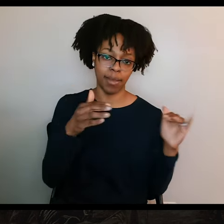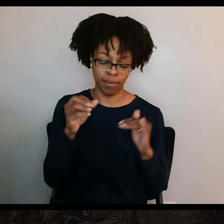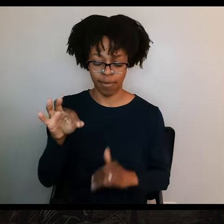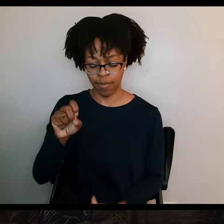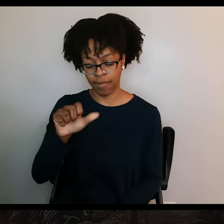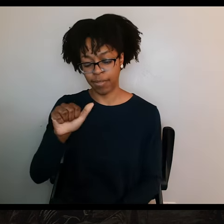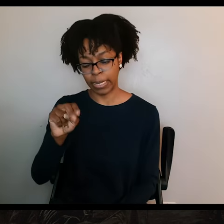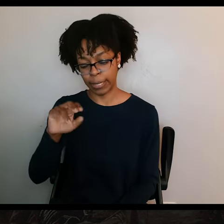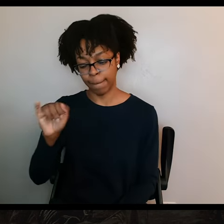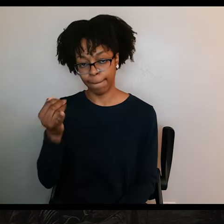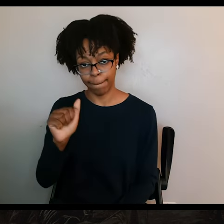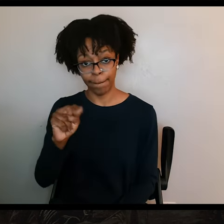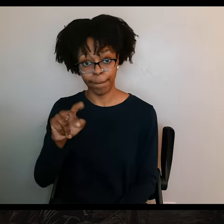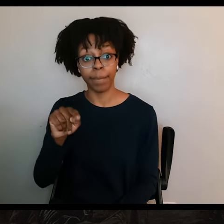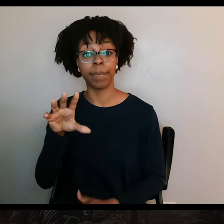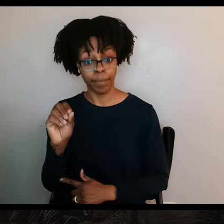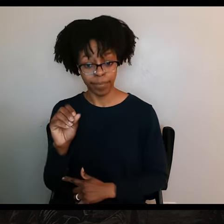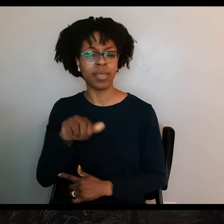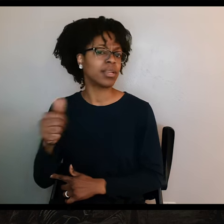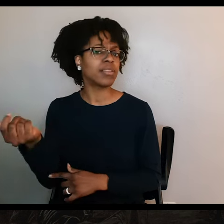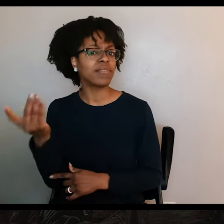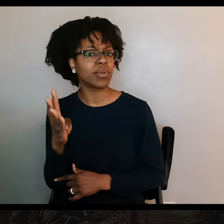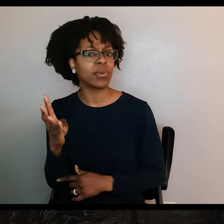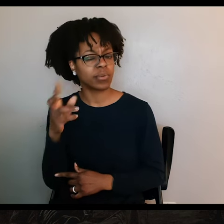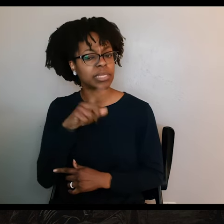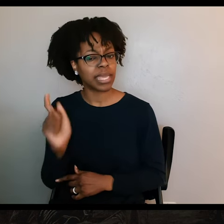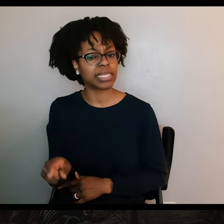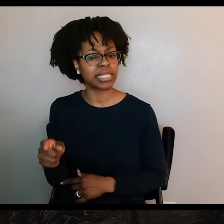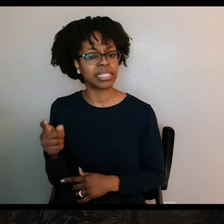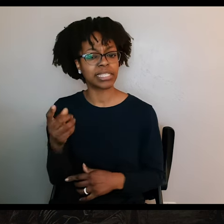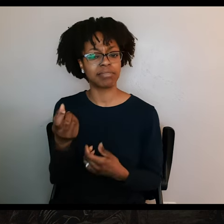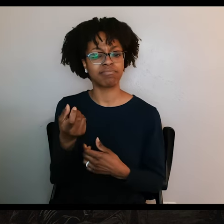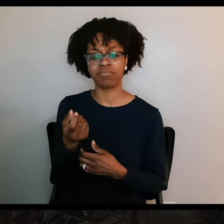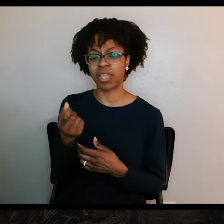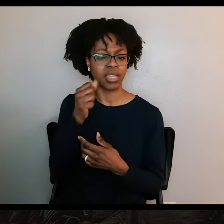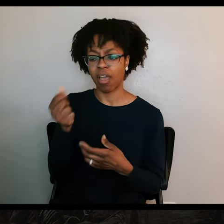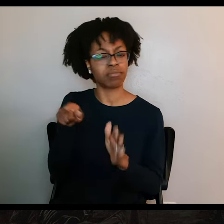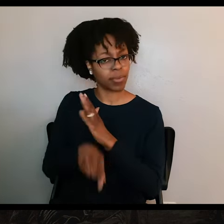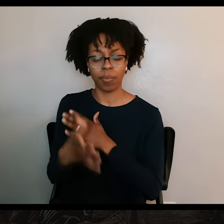Another 20 Texans were spared by the Mexican army, some because they had important skills, such as doctors and interpreters.